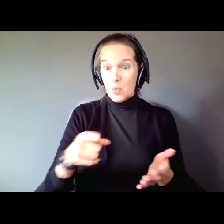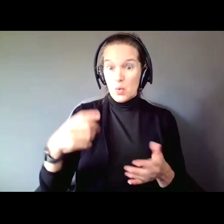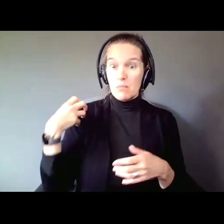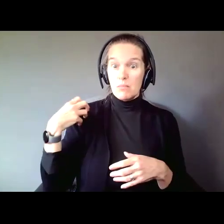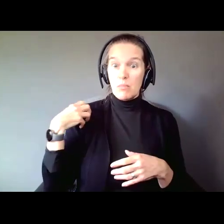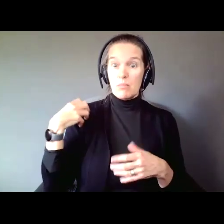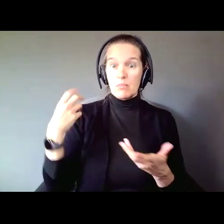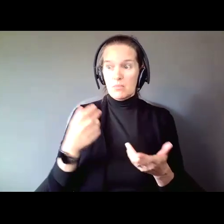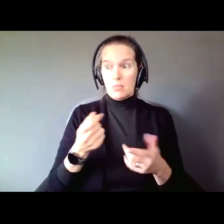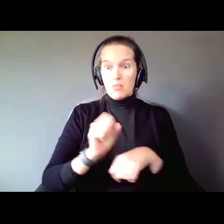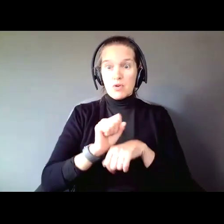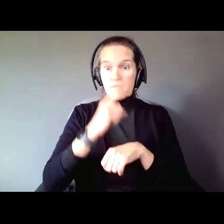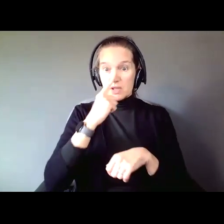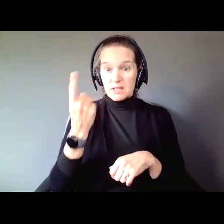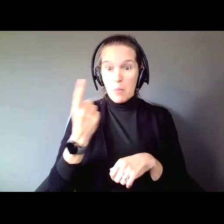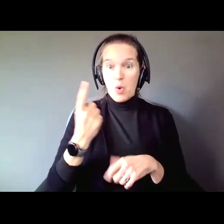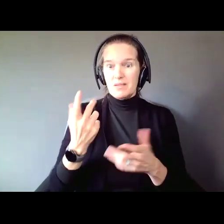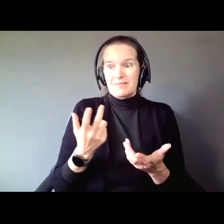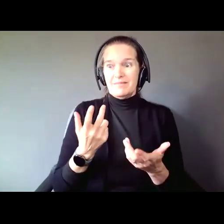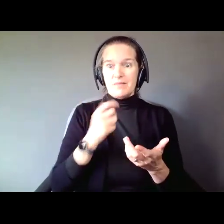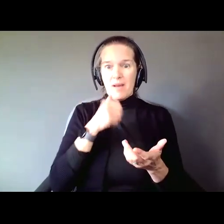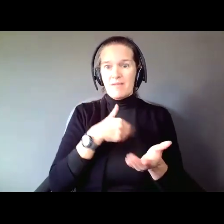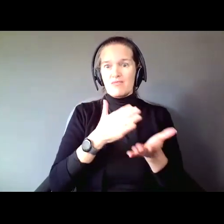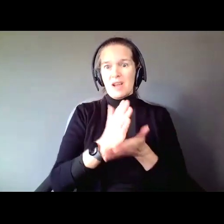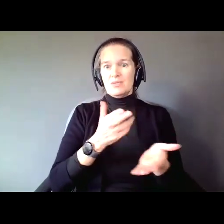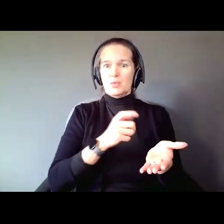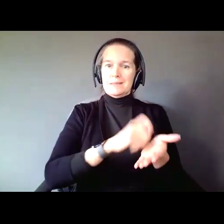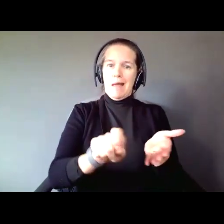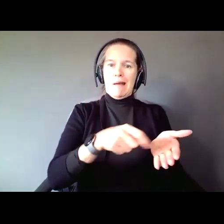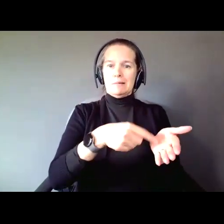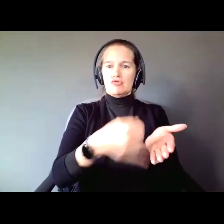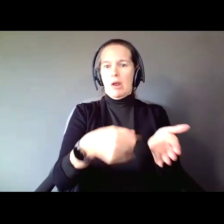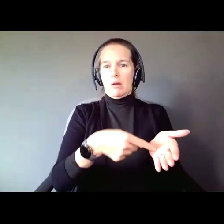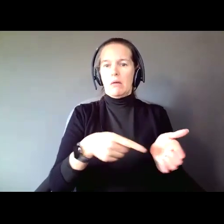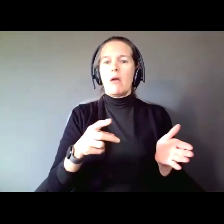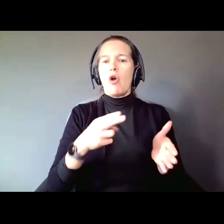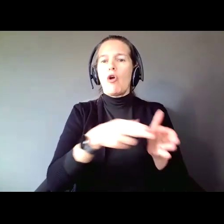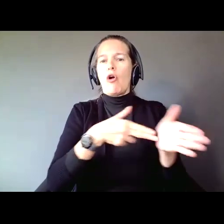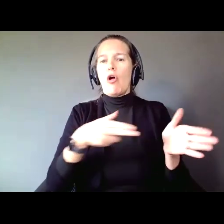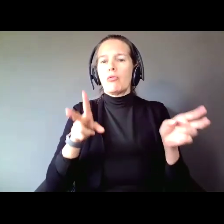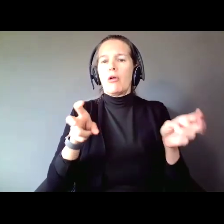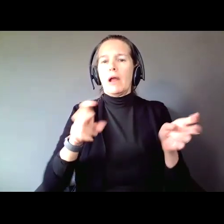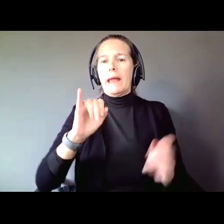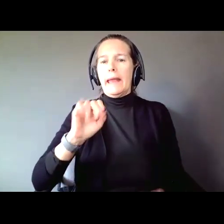have the right to sign checks or has been found to be quote unquote incompetent. Of course you wouldn't.